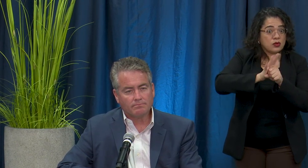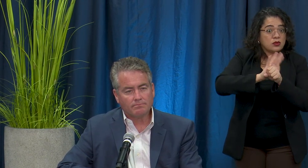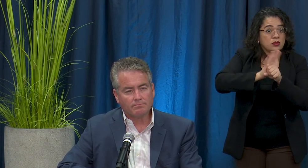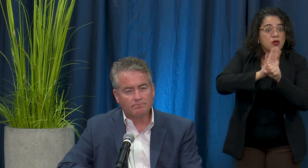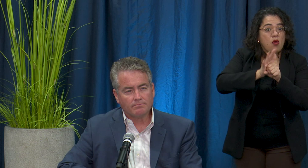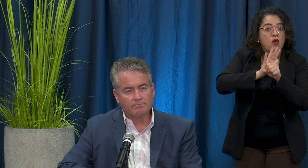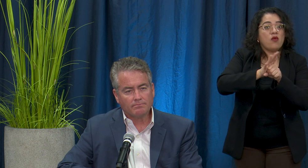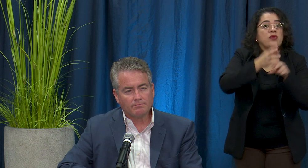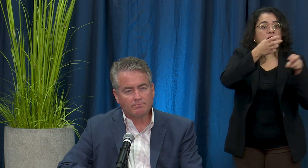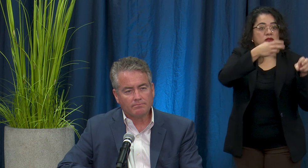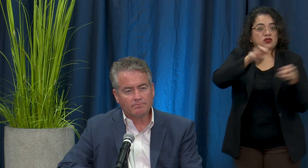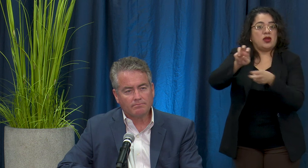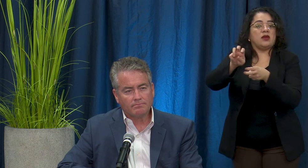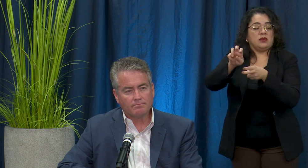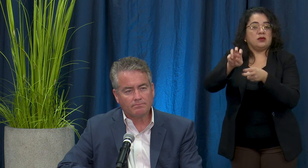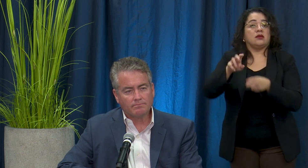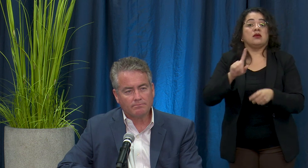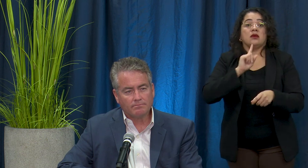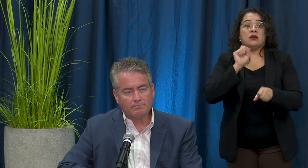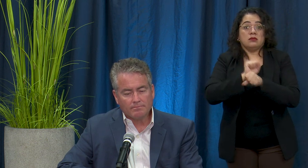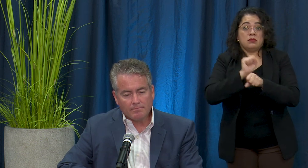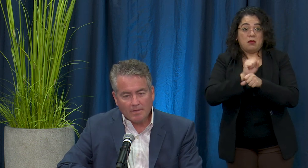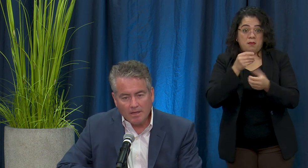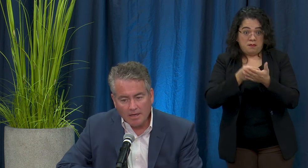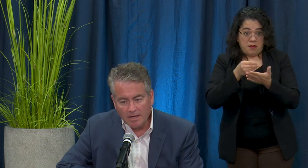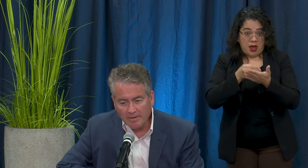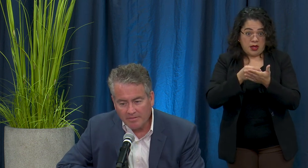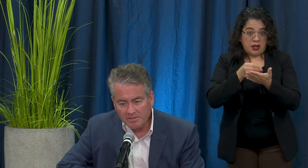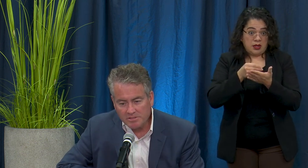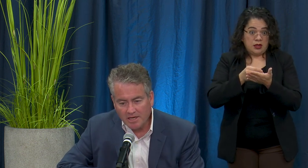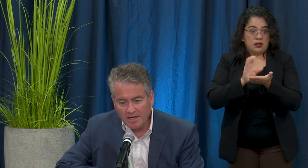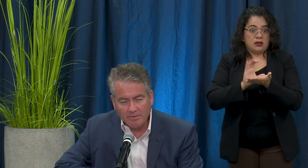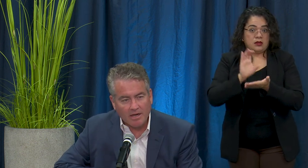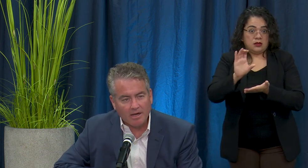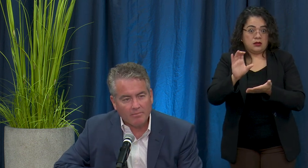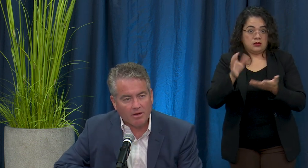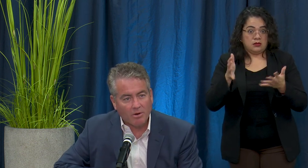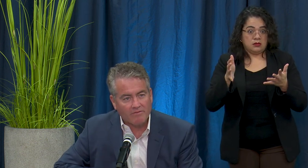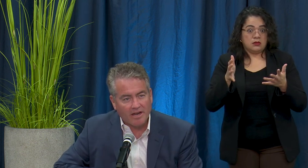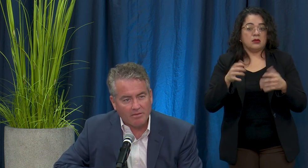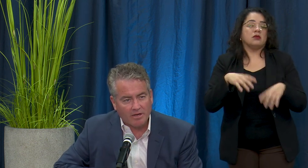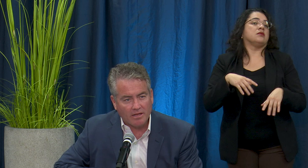Newsom allocated for that purpose? At this time I'm not aware of any money